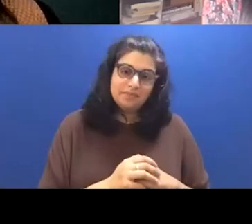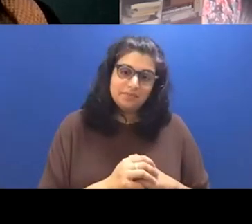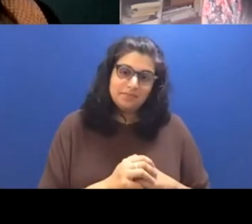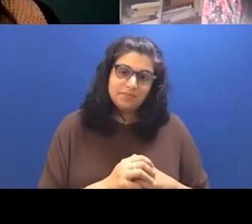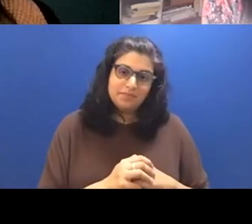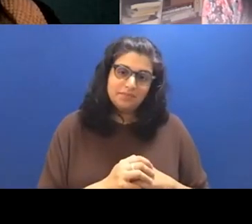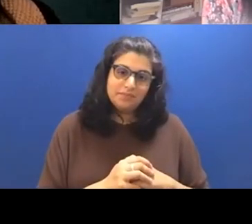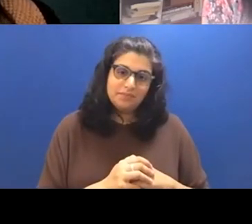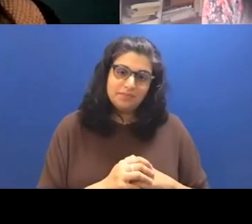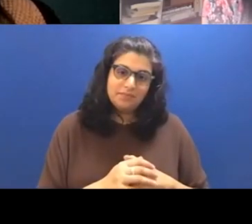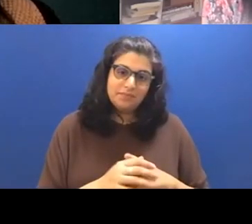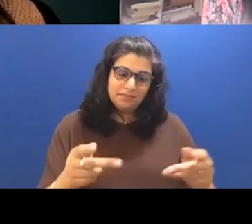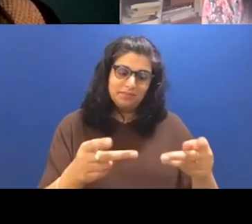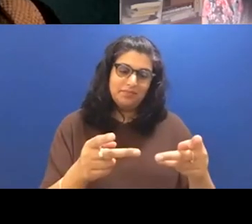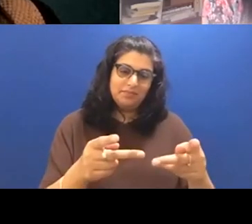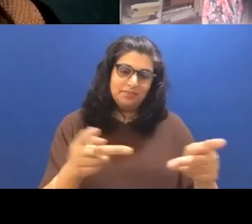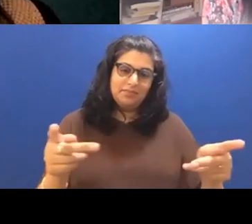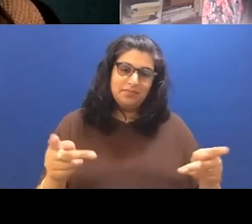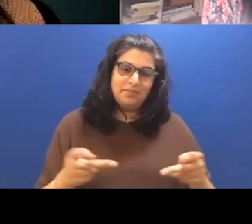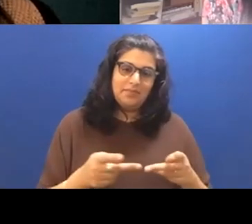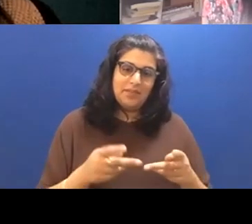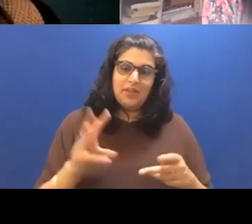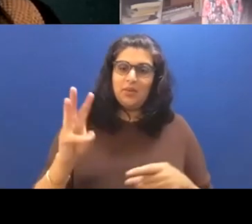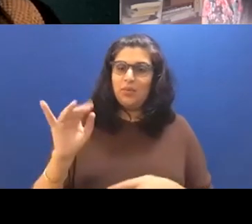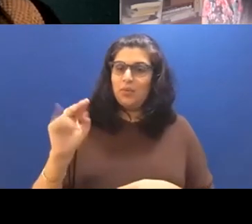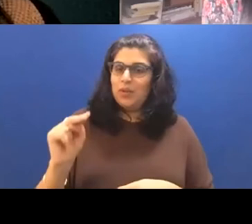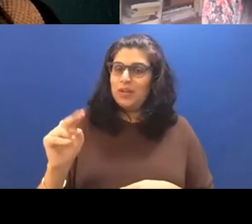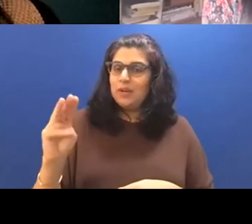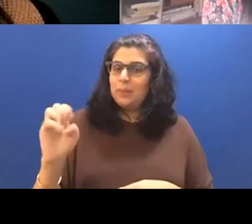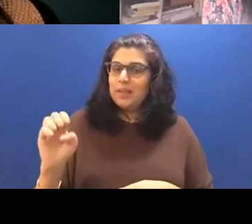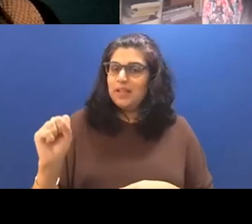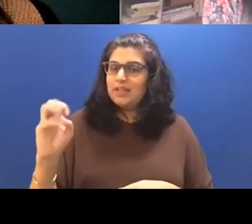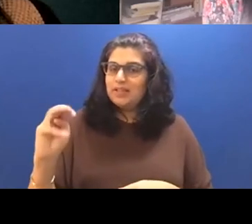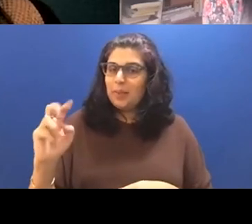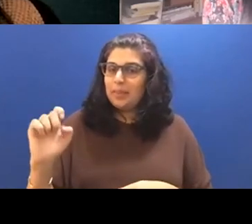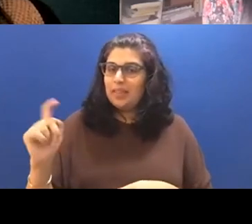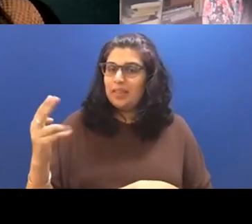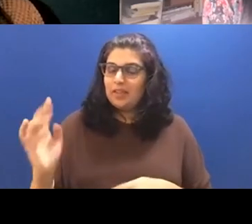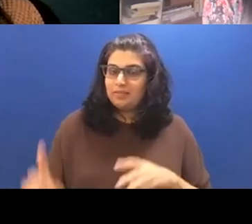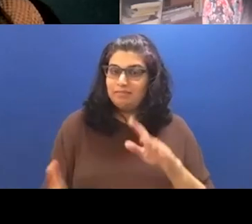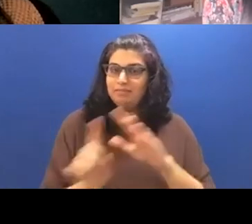the place where the where win me something shows up in the books, I guess maybe a mild